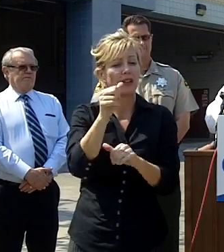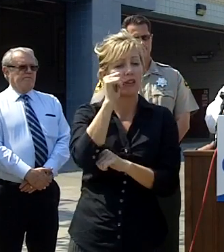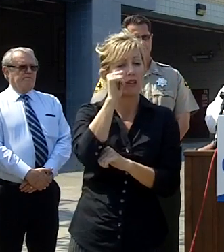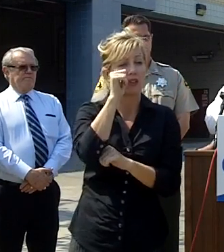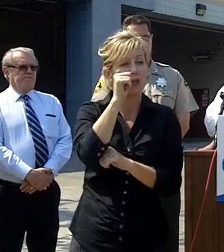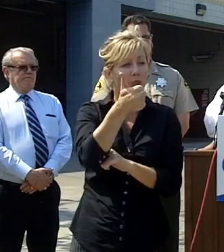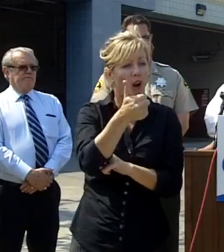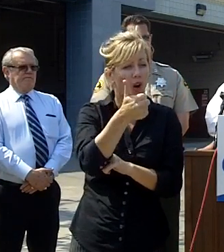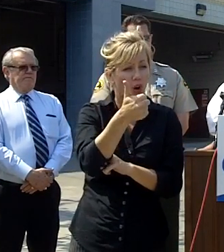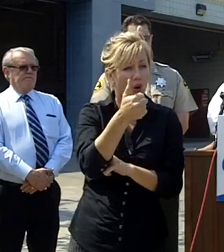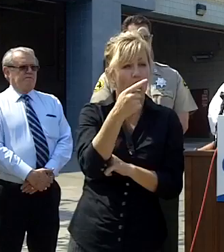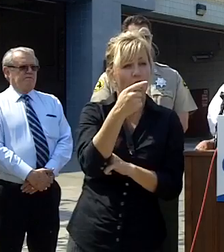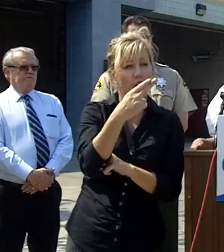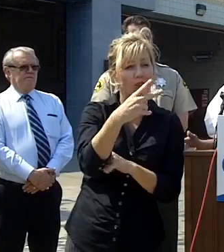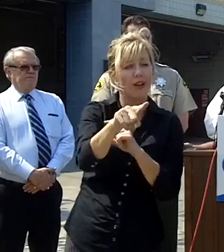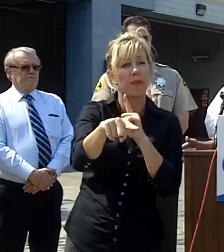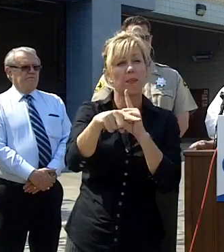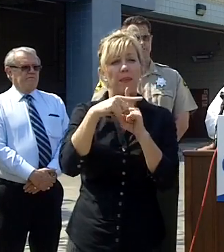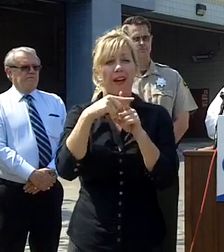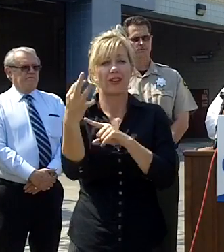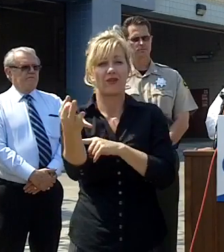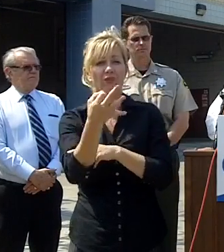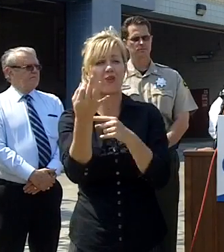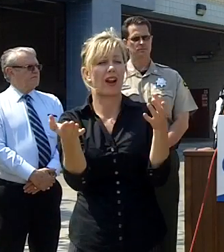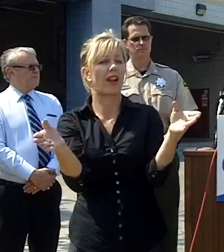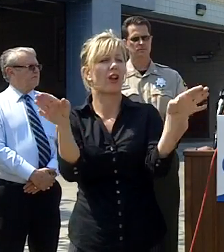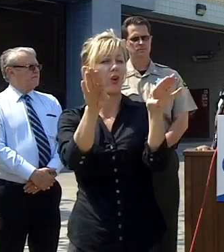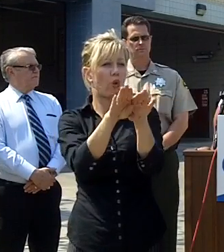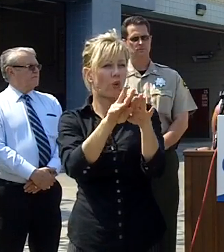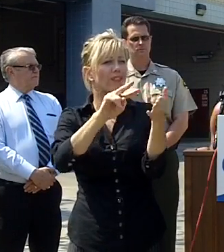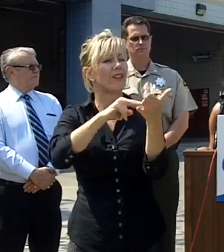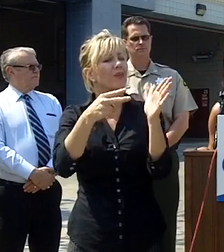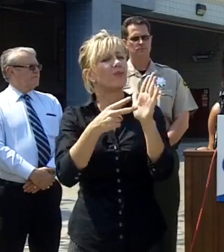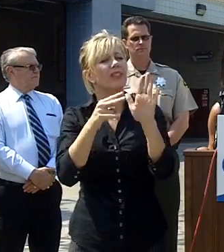may have sustained damage to their homes or having to evacuate to stay with their children